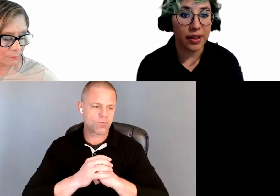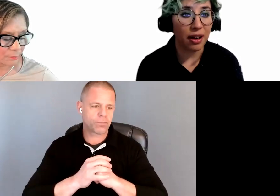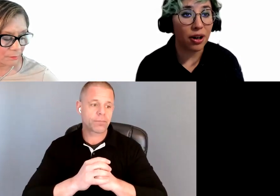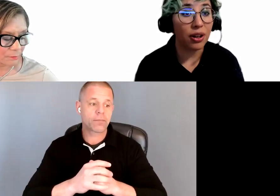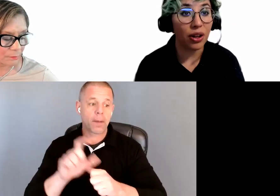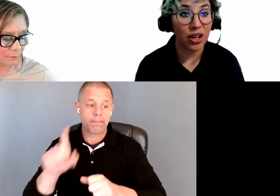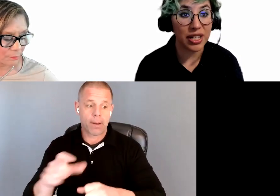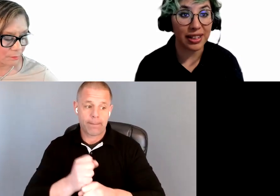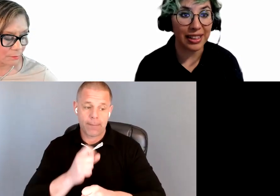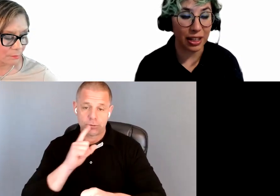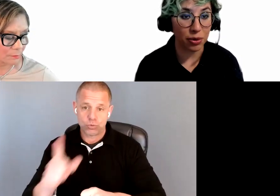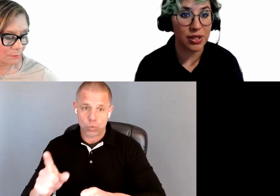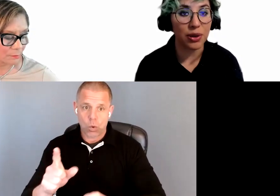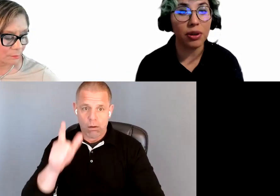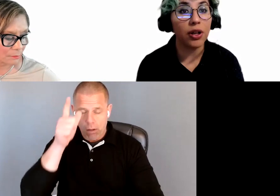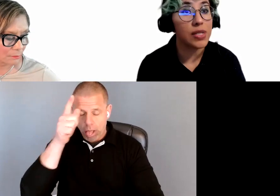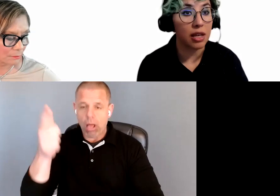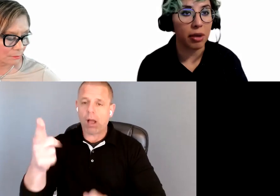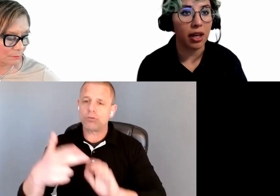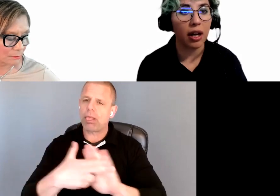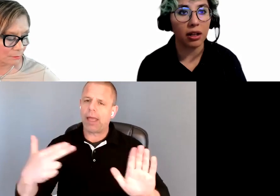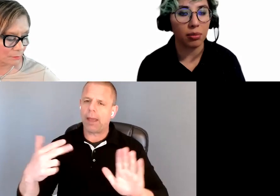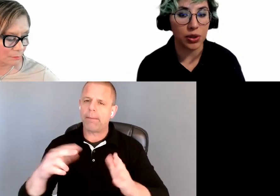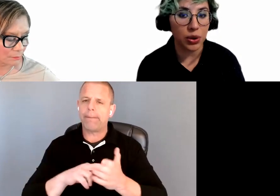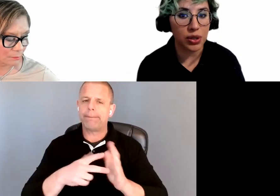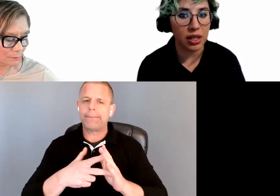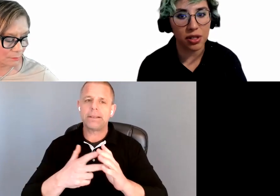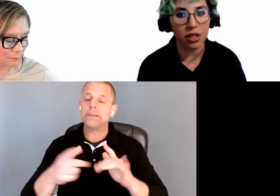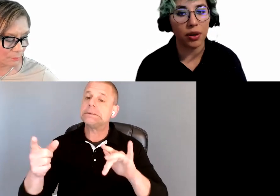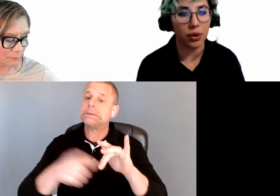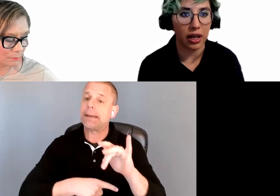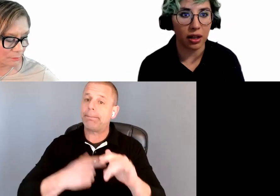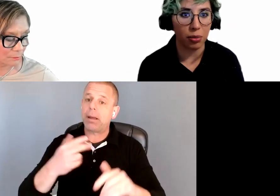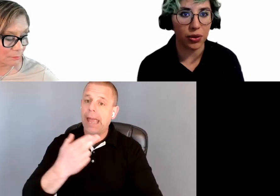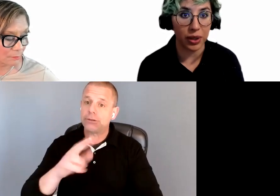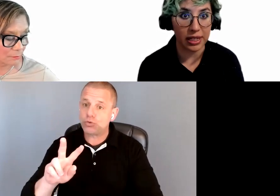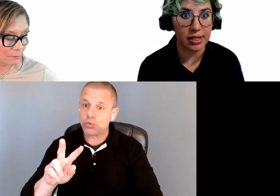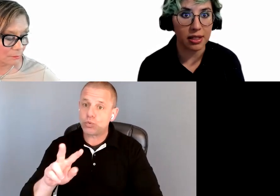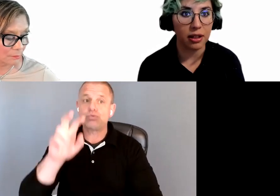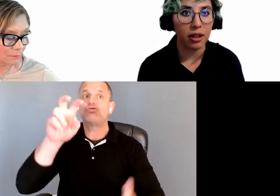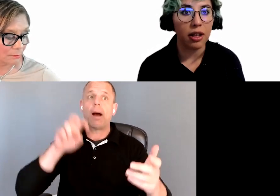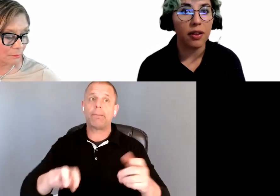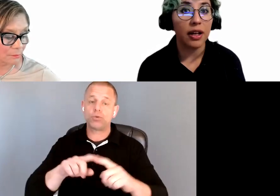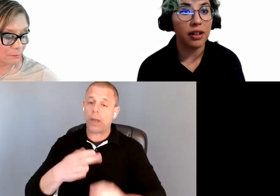they are logically labeled. So no skipping heading level 2s and just going to heading level 3s. There